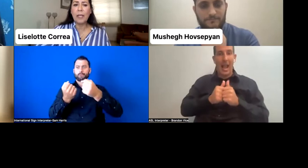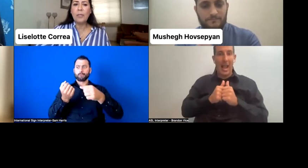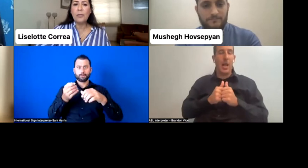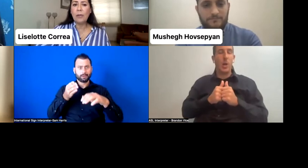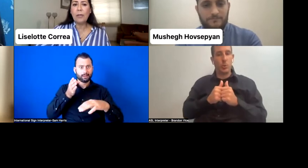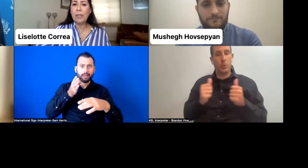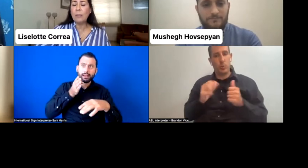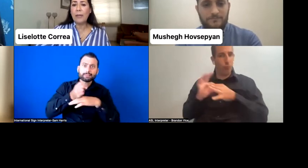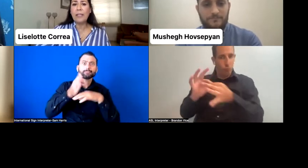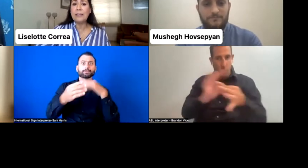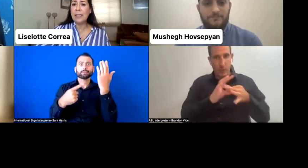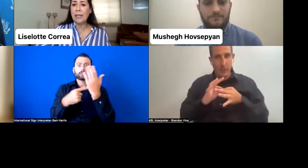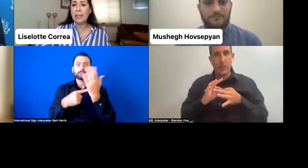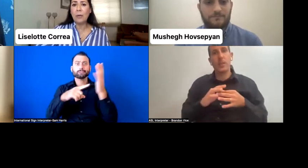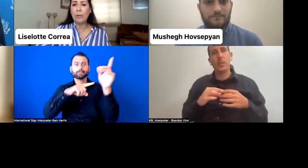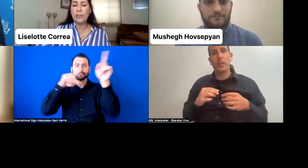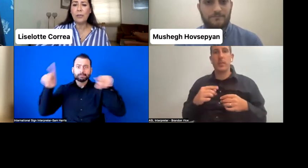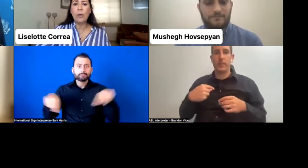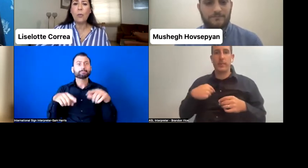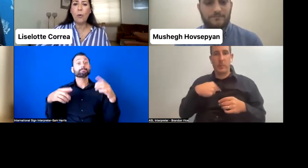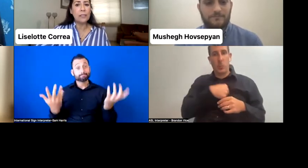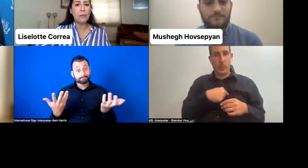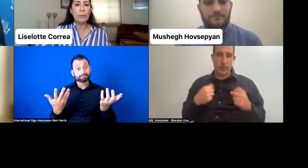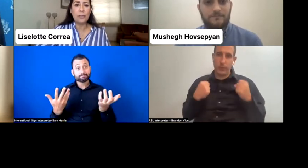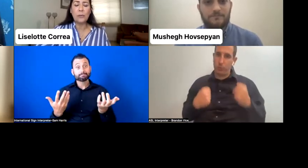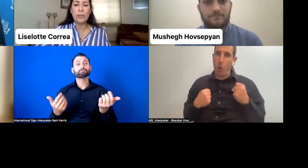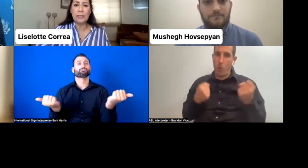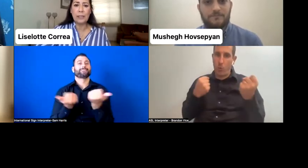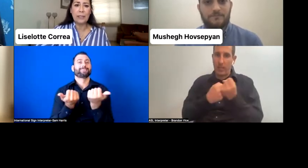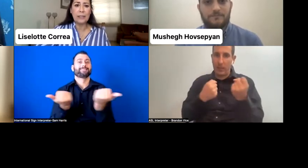We strongly recommend the design and operation of quotas for persons with disabilities